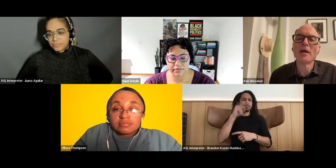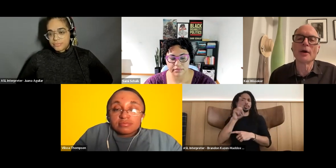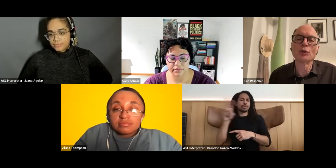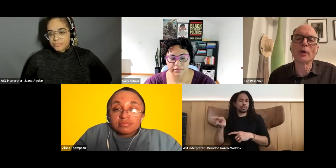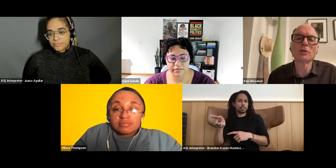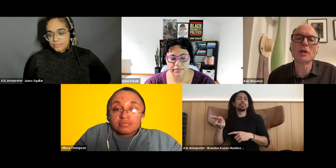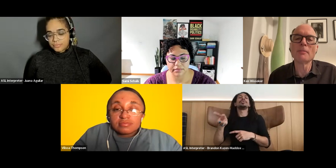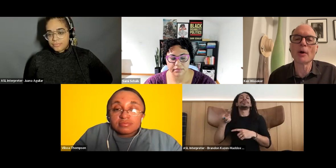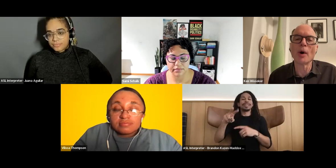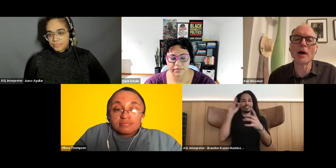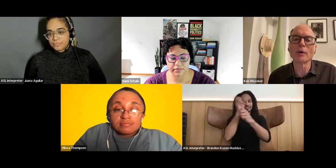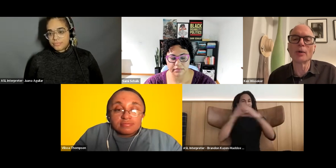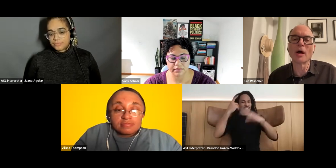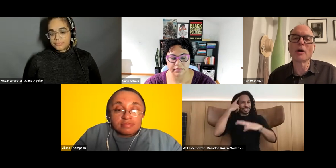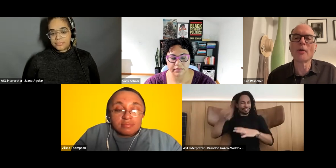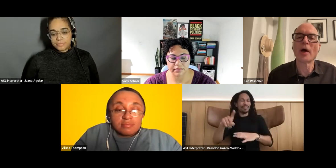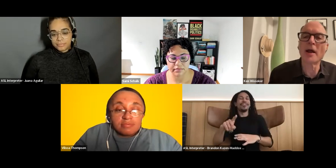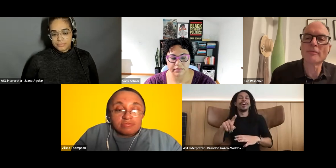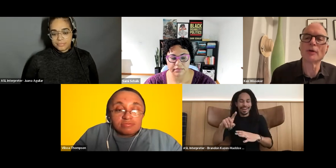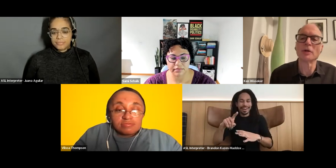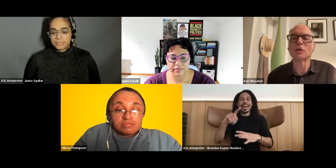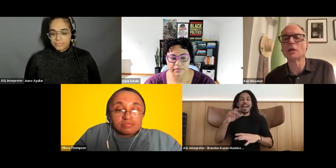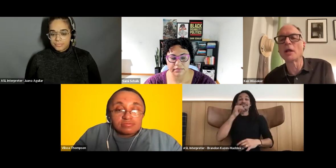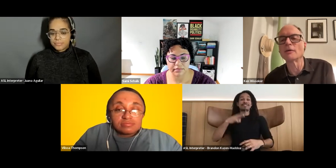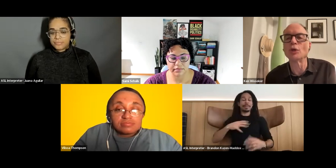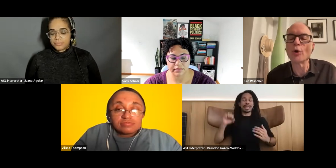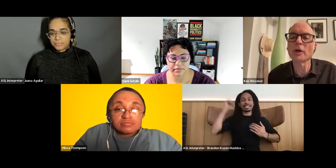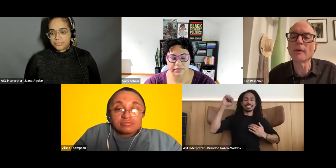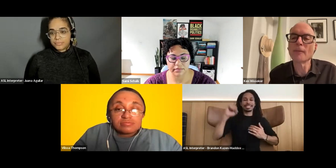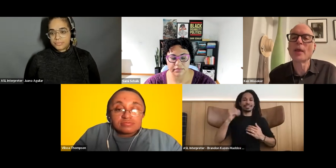Ken Wissoker: They're joined tonight by Juana Aquila,r an Afro-Latina native New Yorker